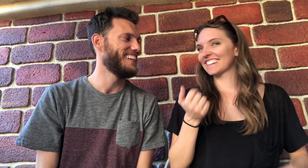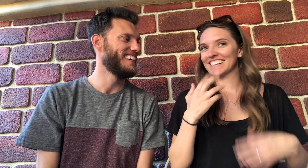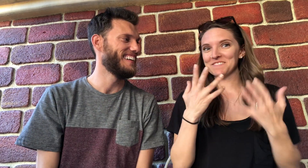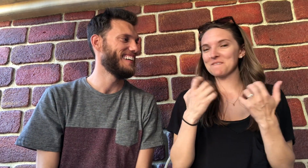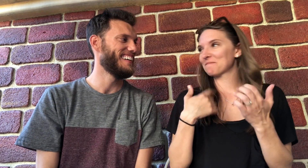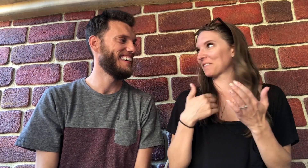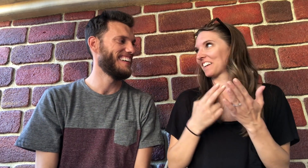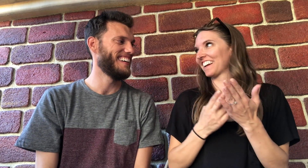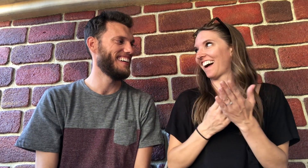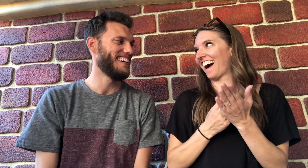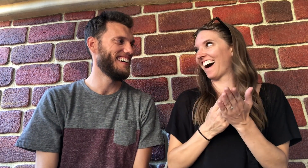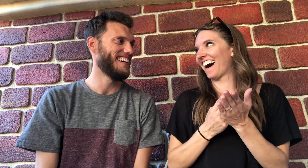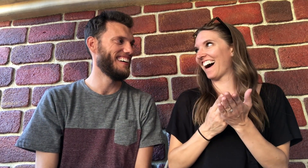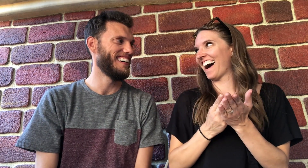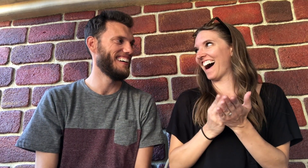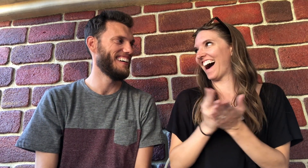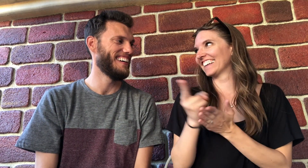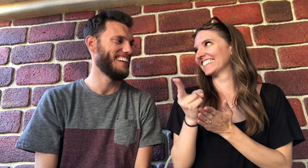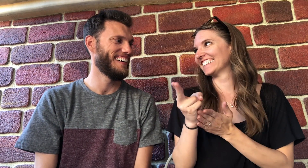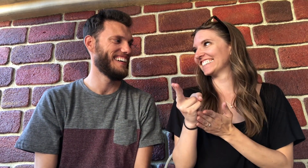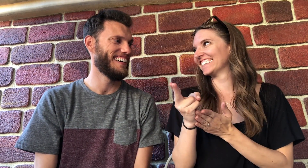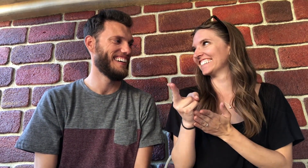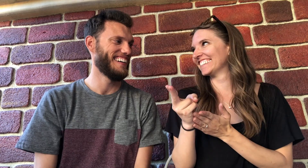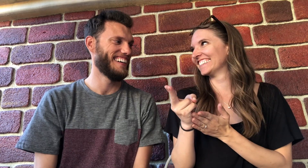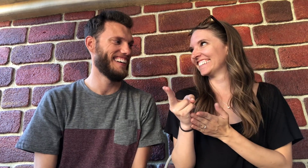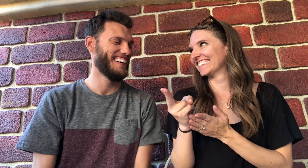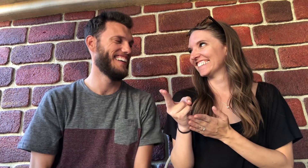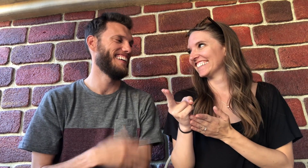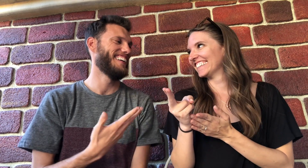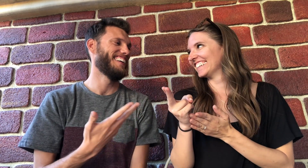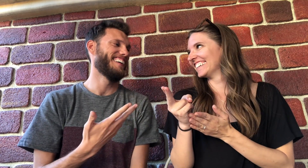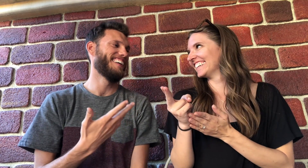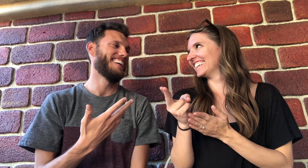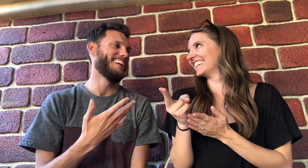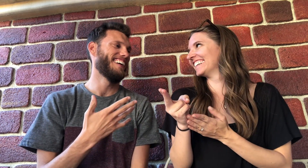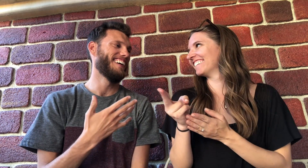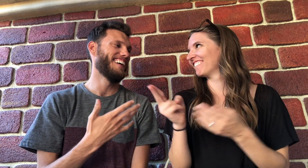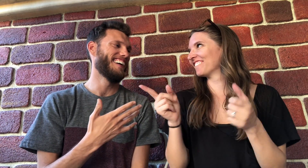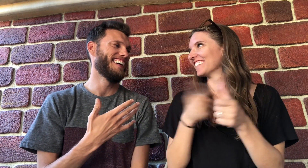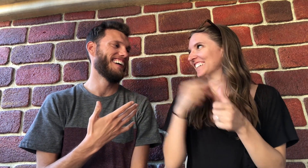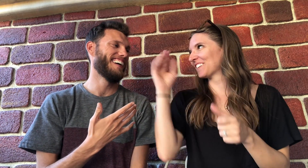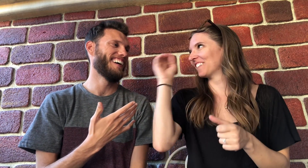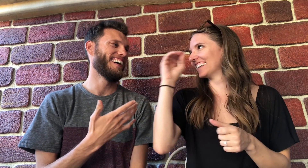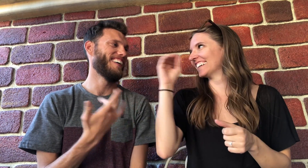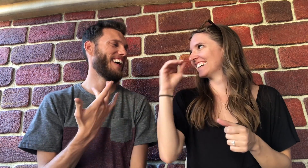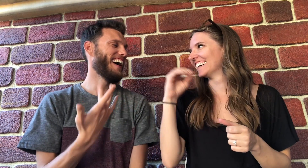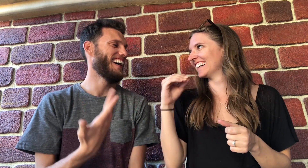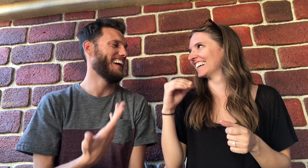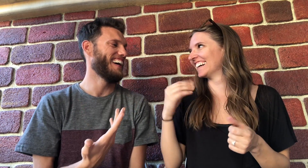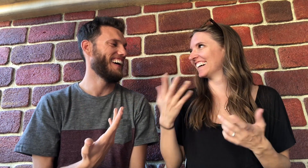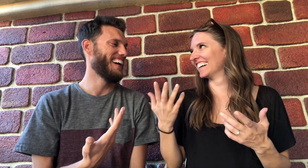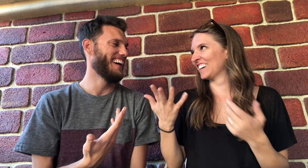You want me to be honest? hahaha what? My first opinion? Why are you asking that? haha